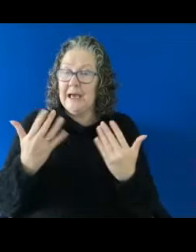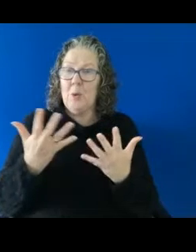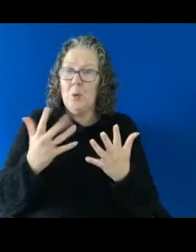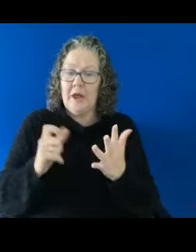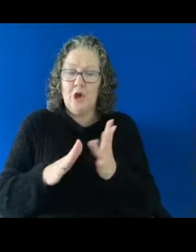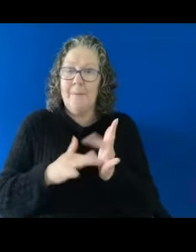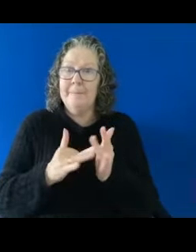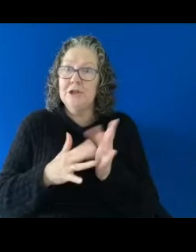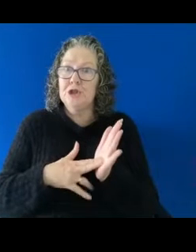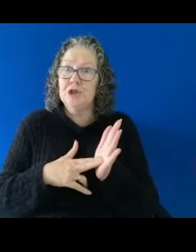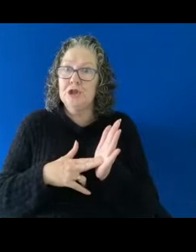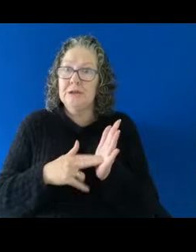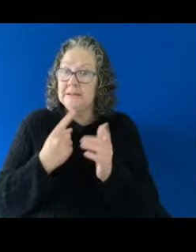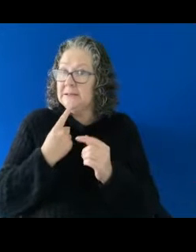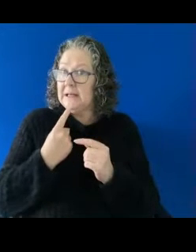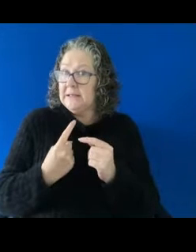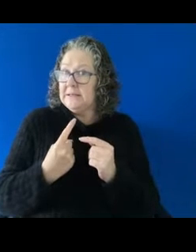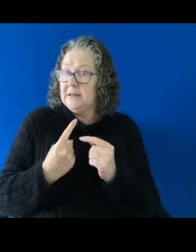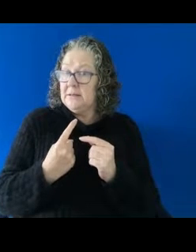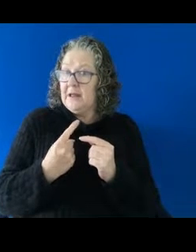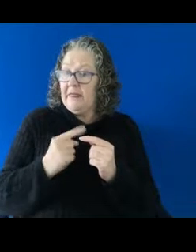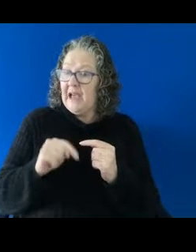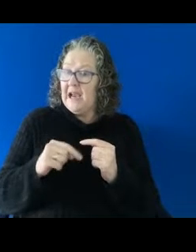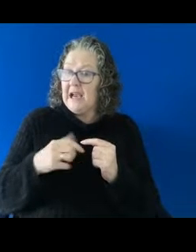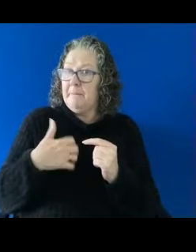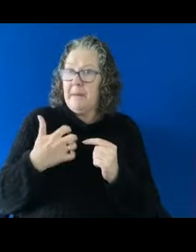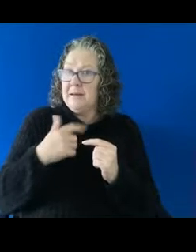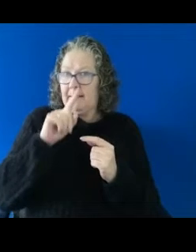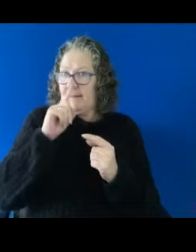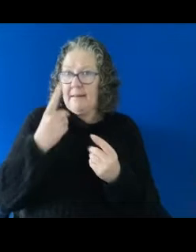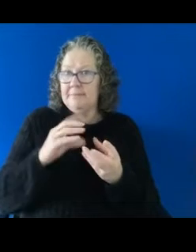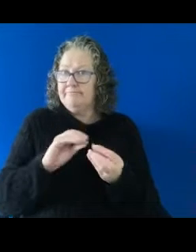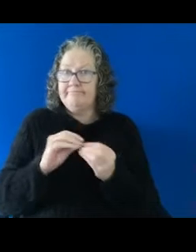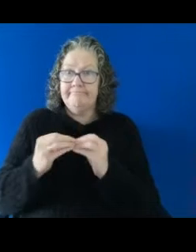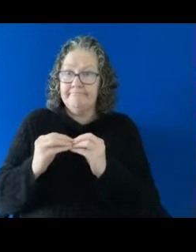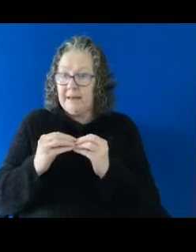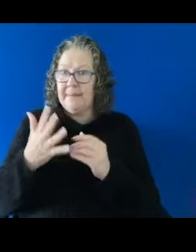declares that the complaint can't be conciliated, so there will be a